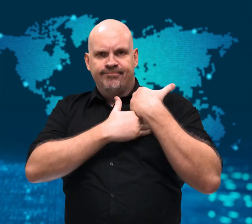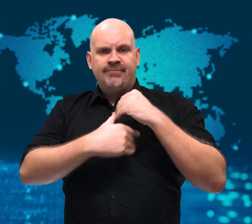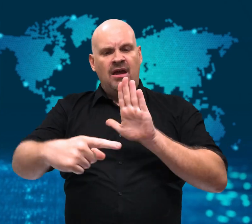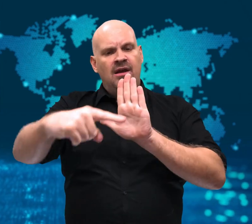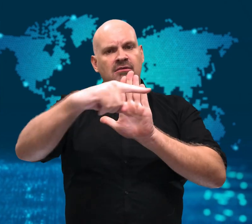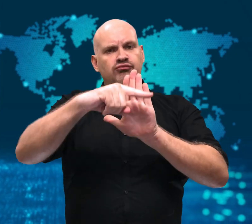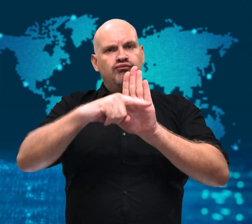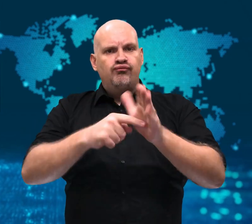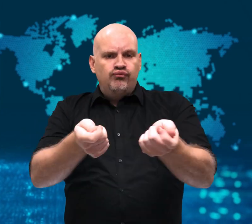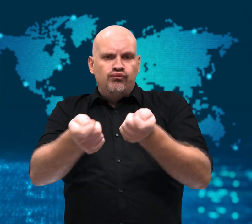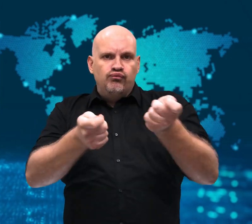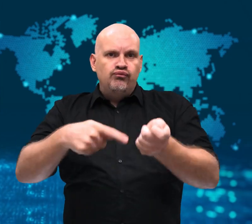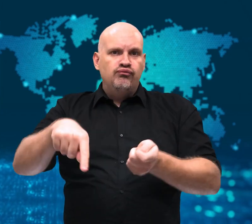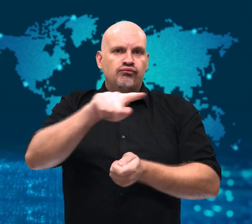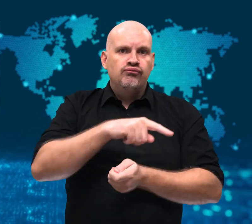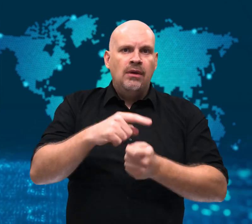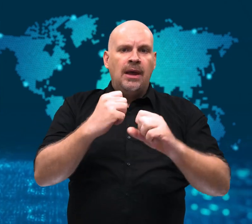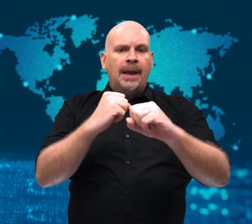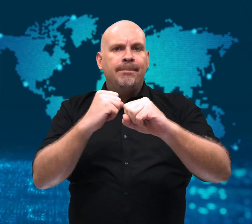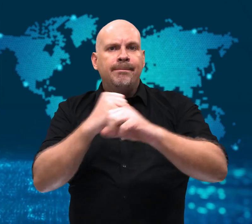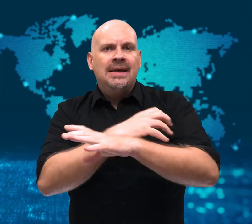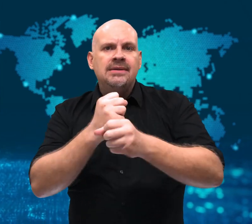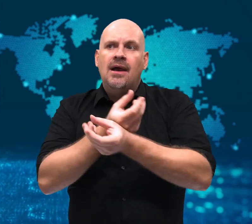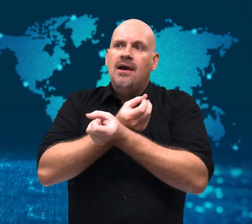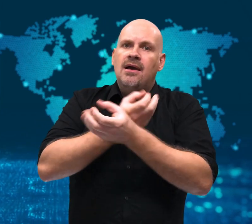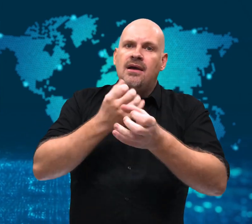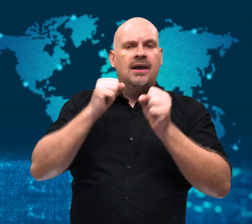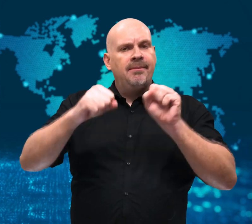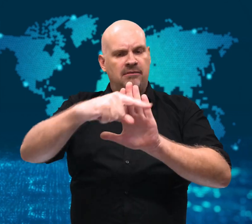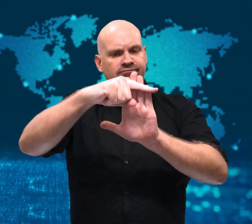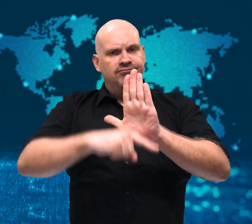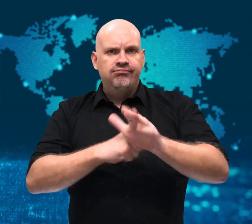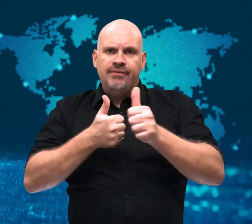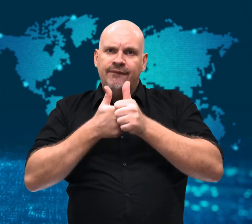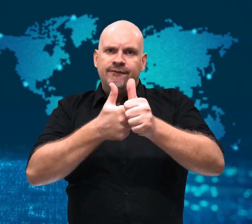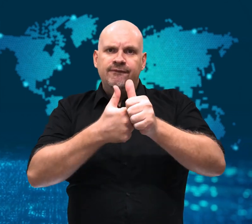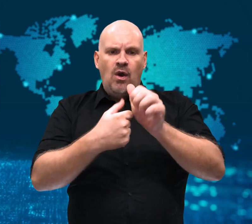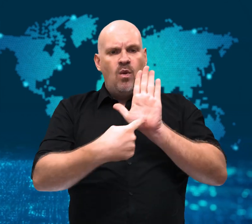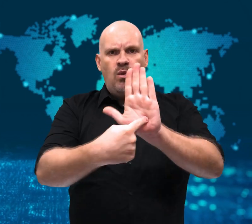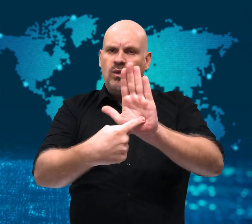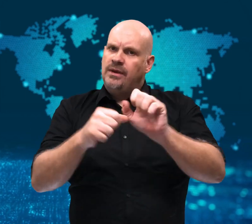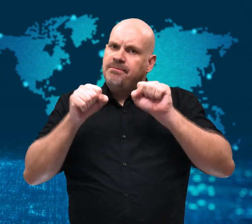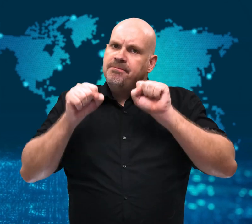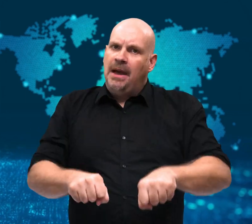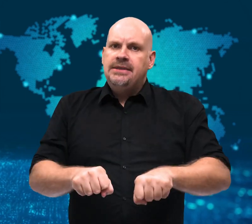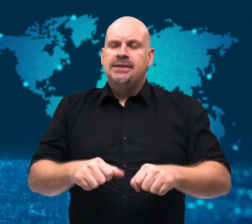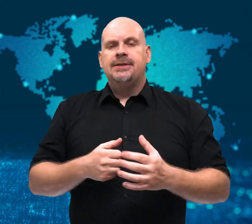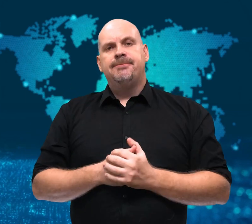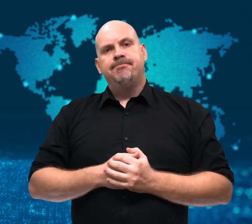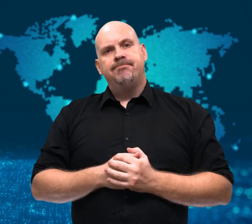government regulations for media companies.